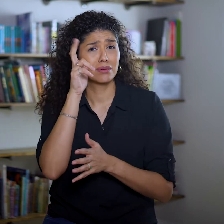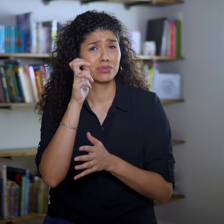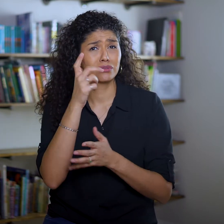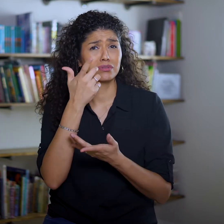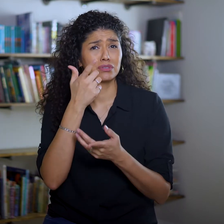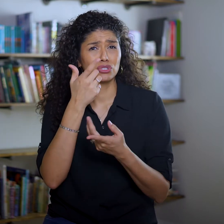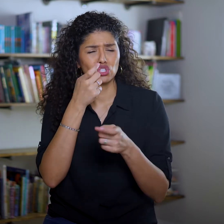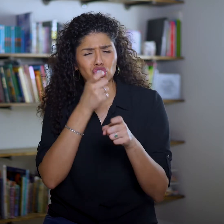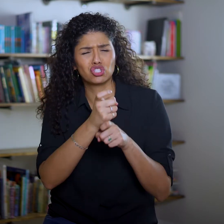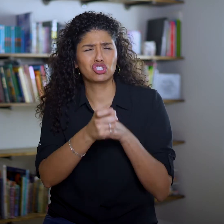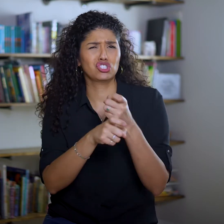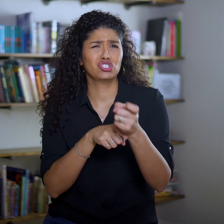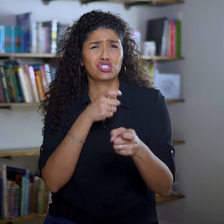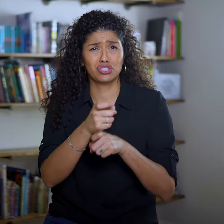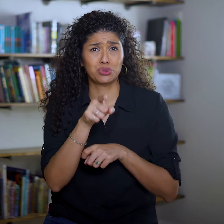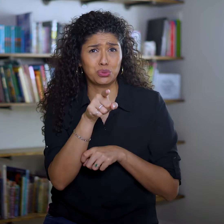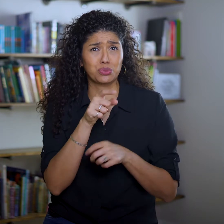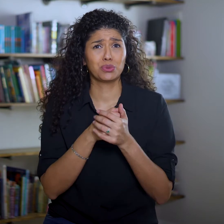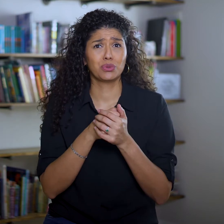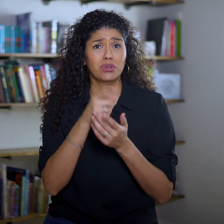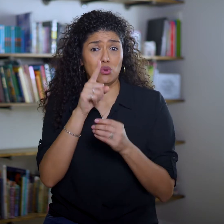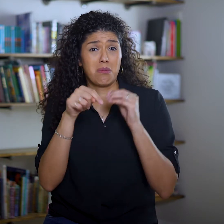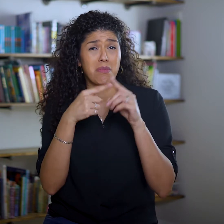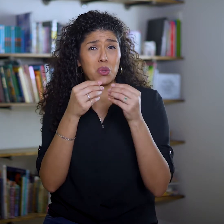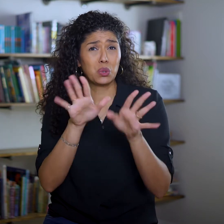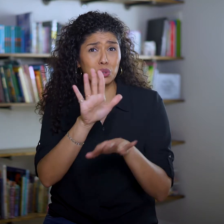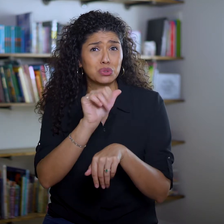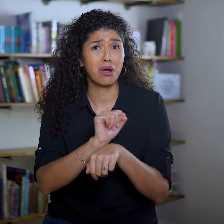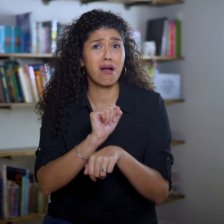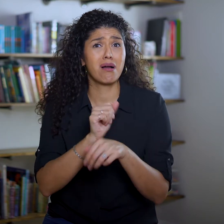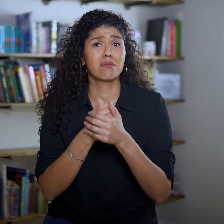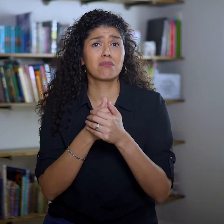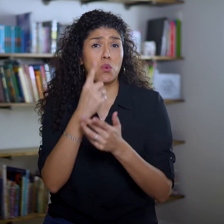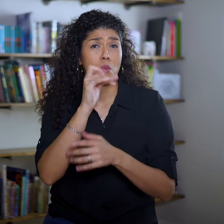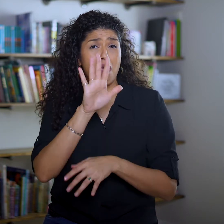and you’re being tormented by a demon, and you’re about to lose your job,